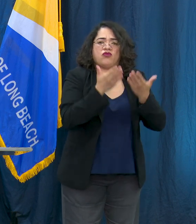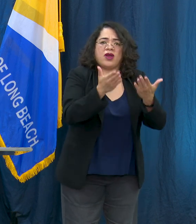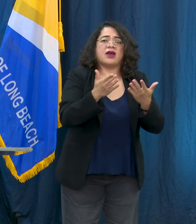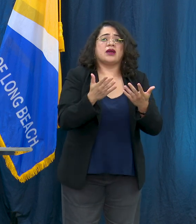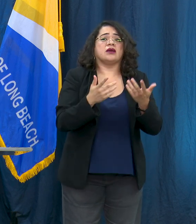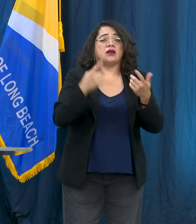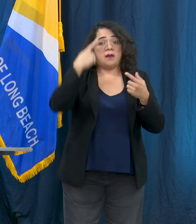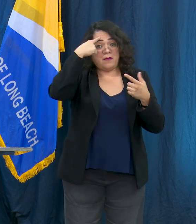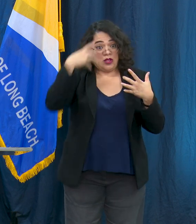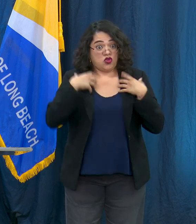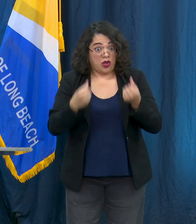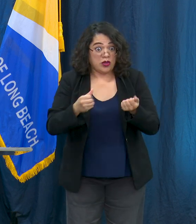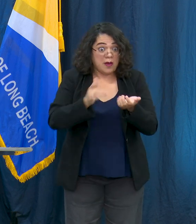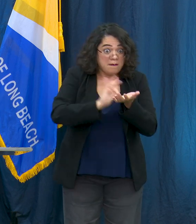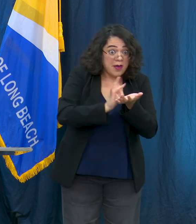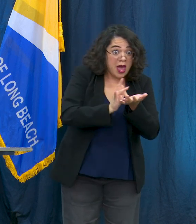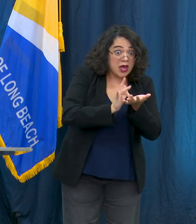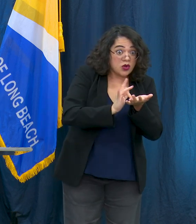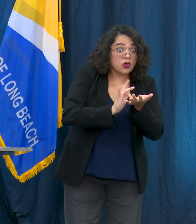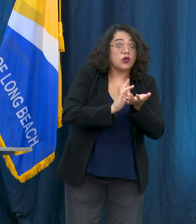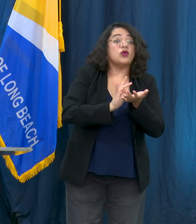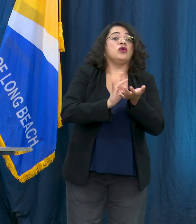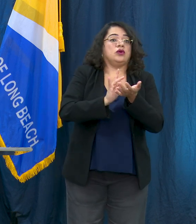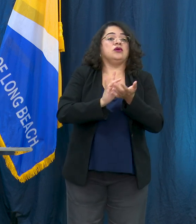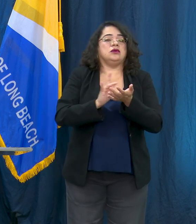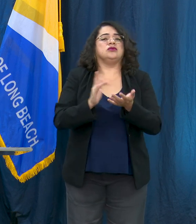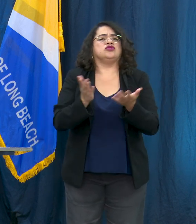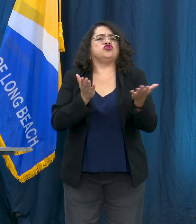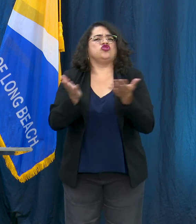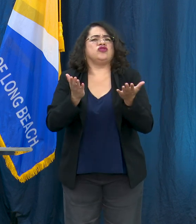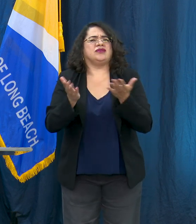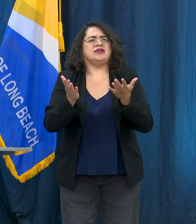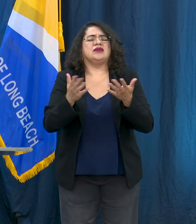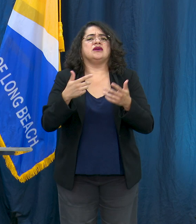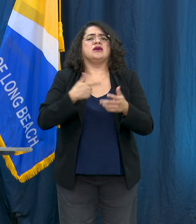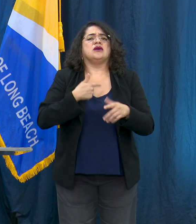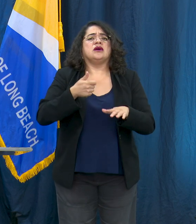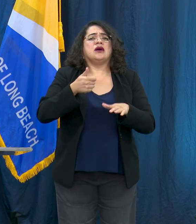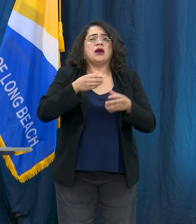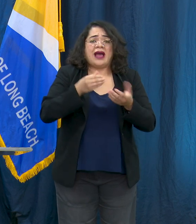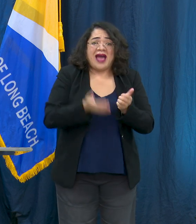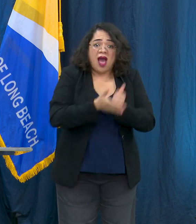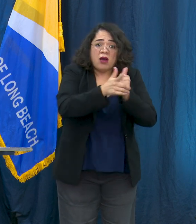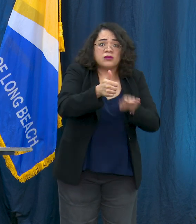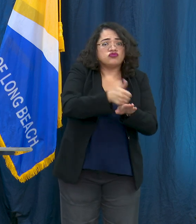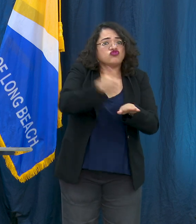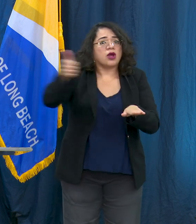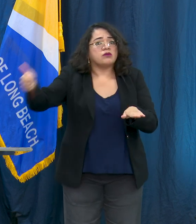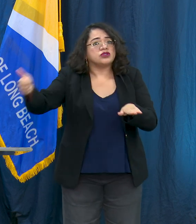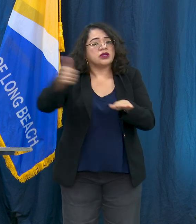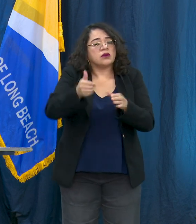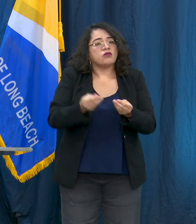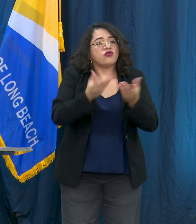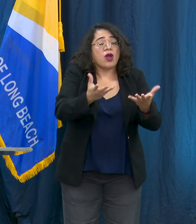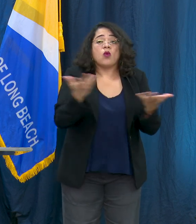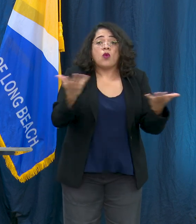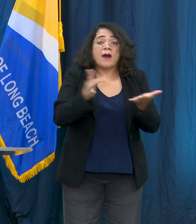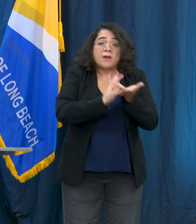mental health assessments and resources. We transport people on essential errands, if they need to get to a pharmacy, need to get their laundry done, whatever that